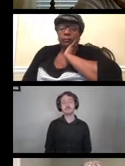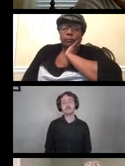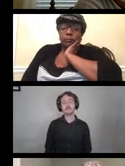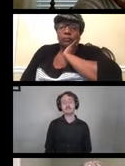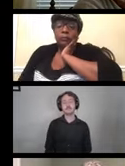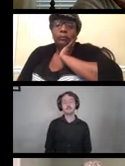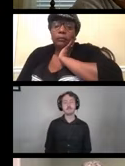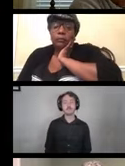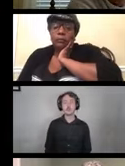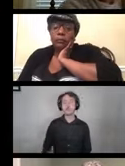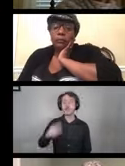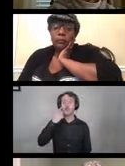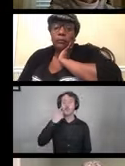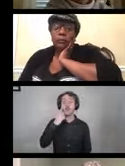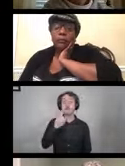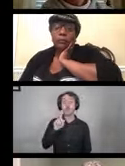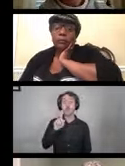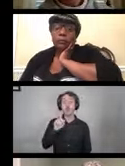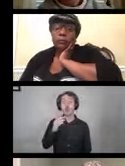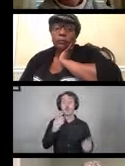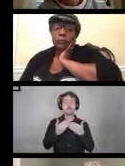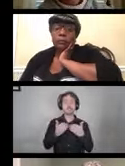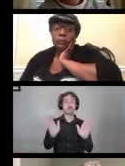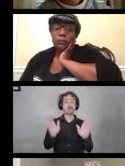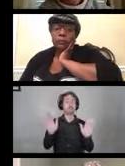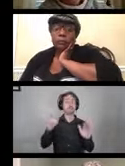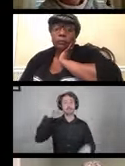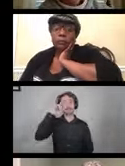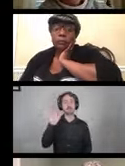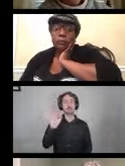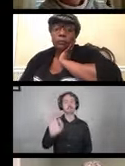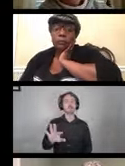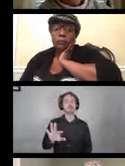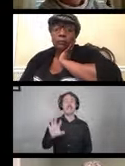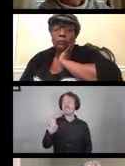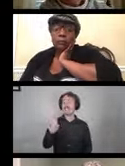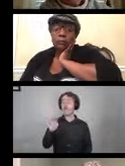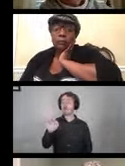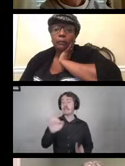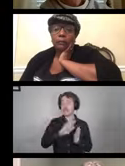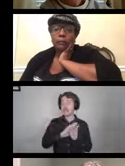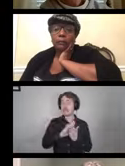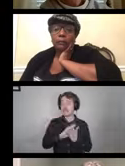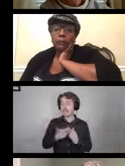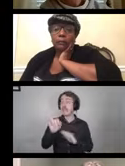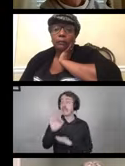So when it comes to general tips for cleaning DME, if the device has been used outdoors